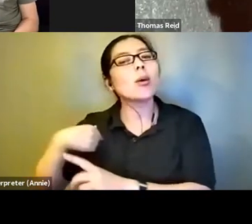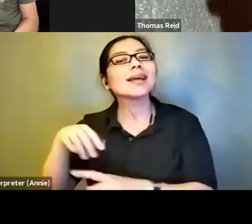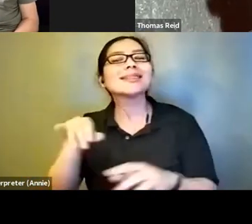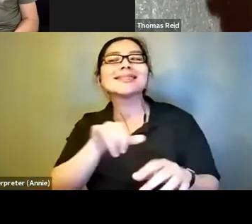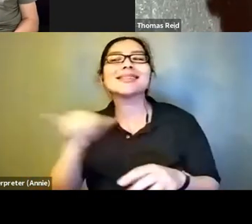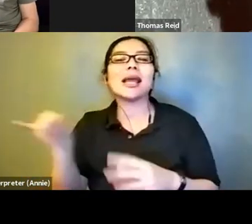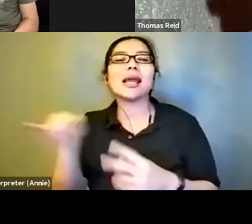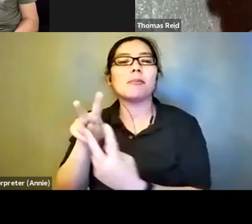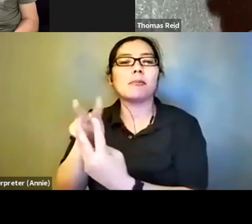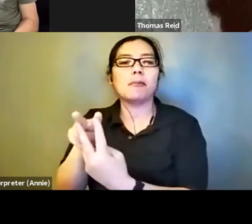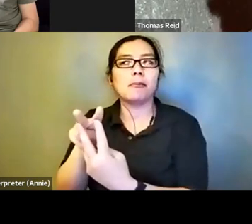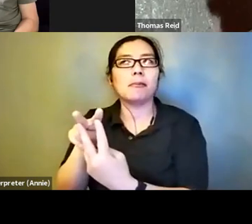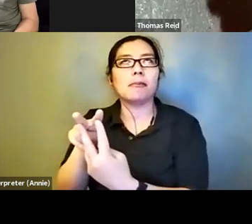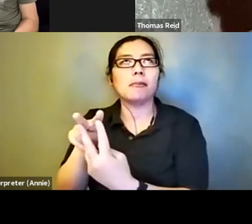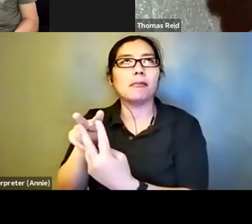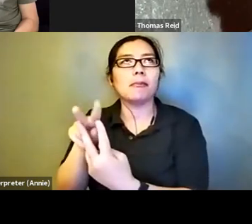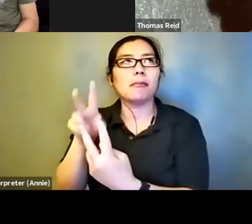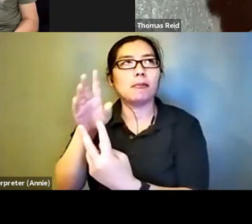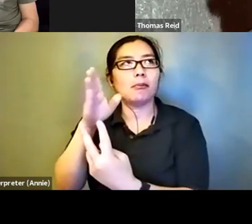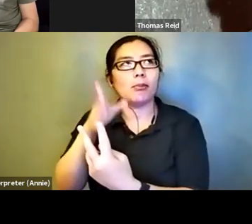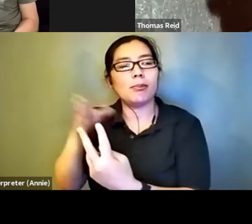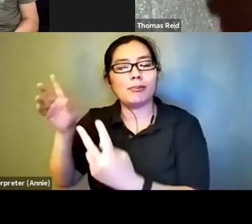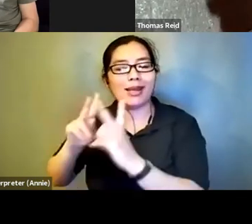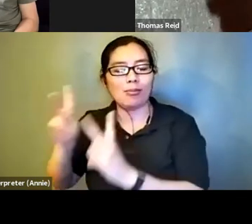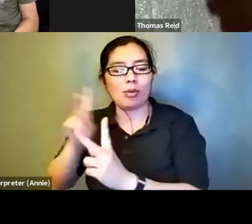alternated between the two. You are going